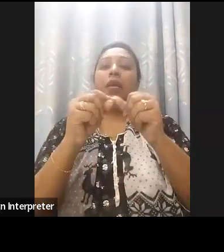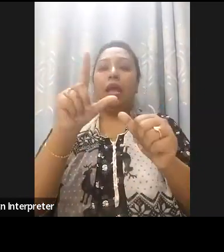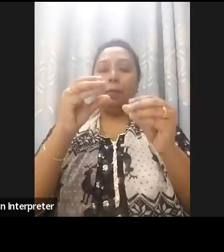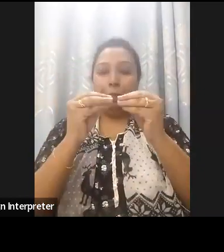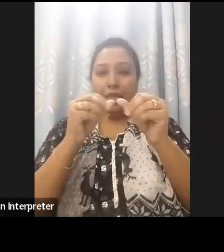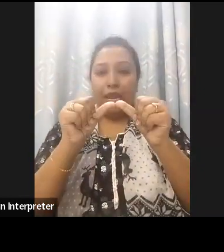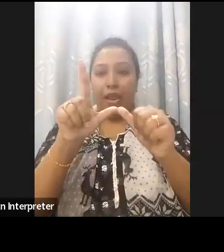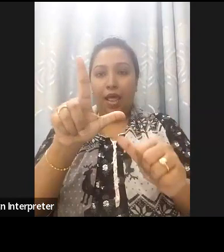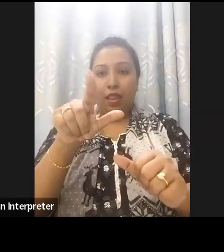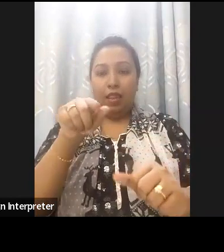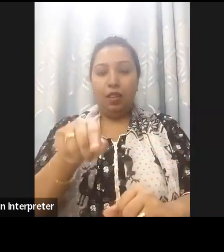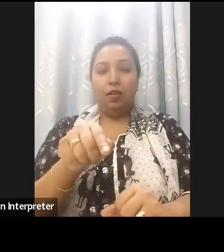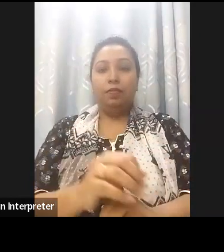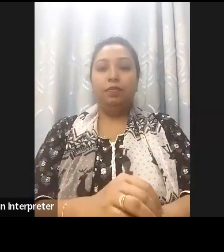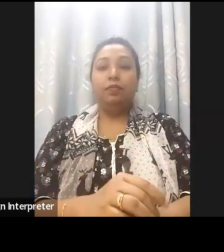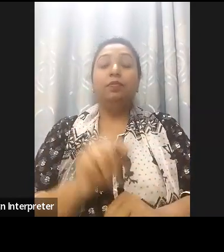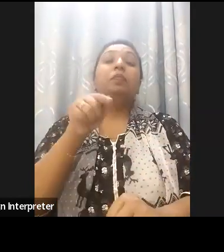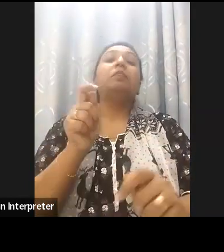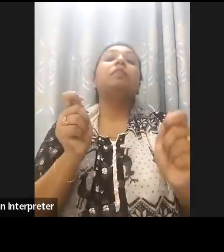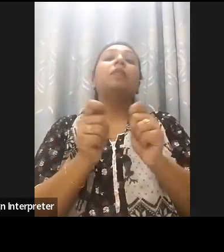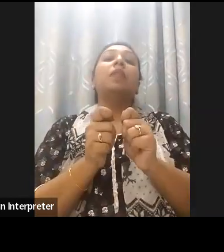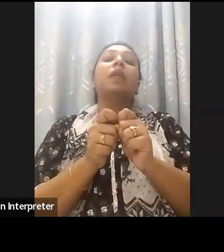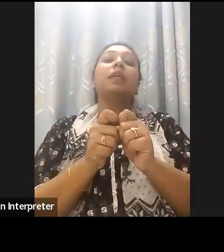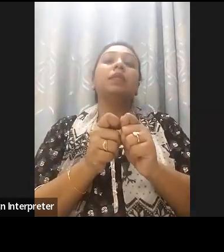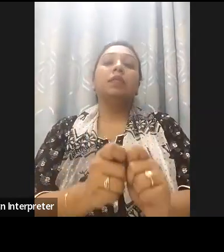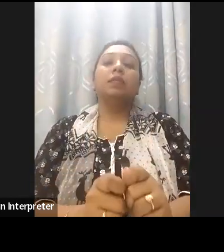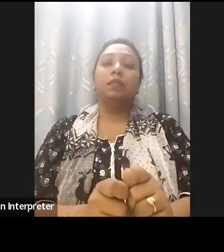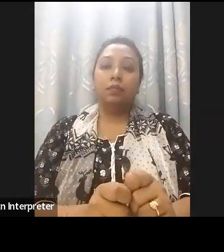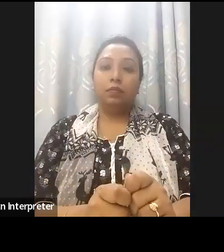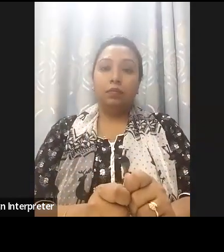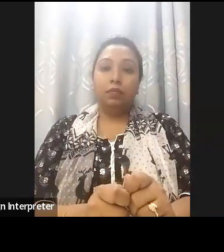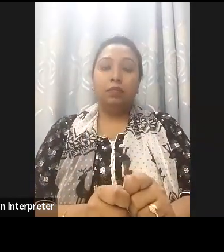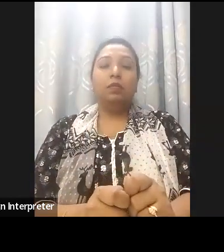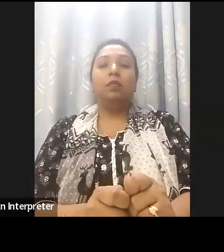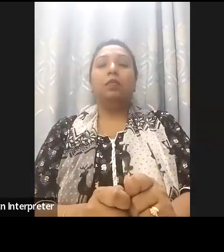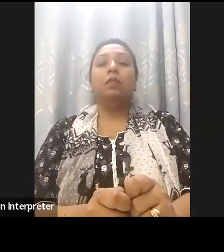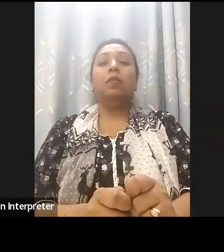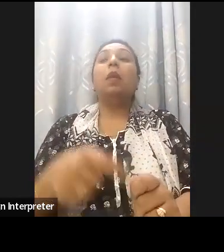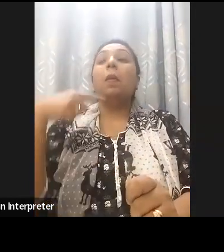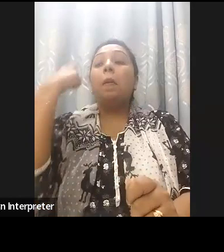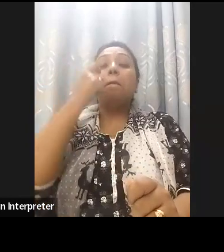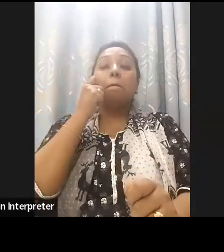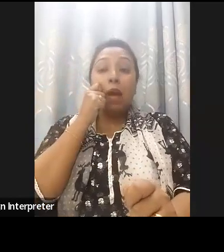reporting mechanism, human rights reporting mechanism according to the United Nations